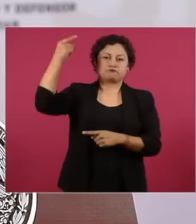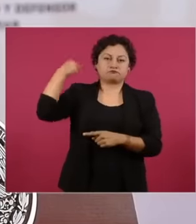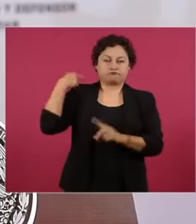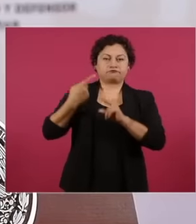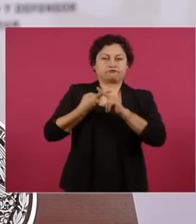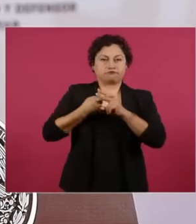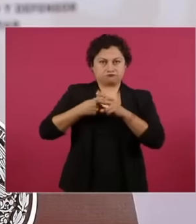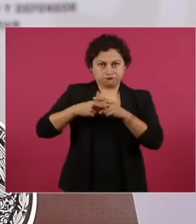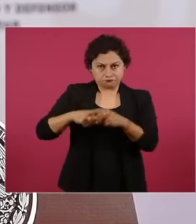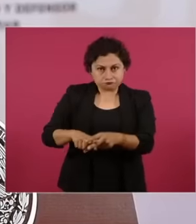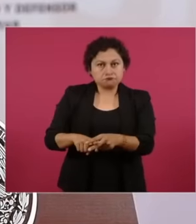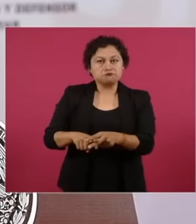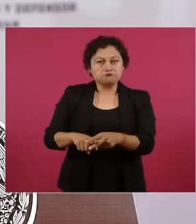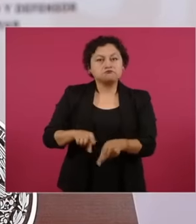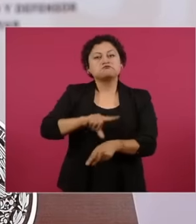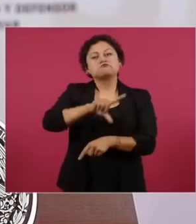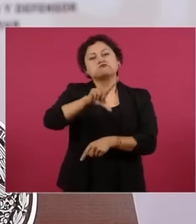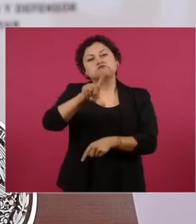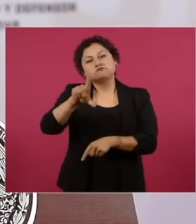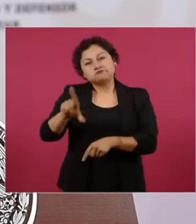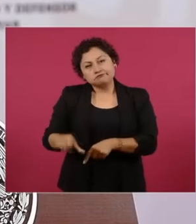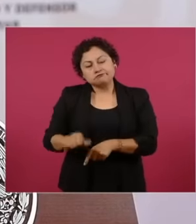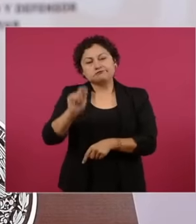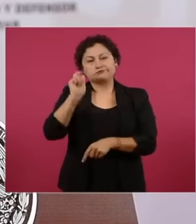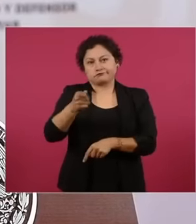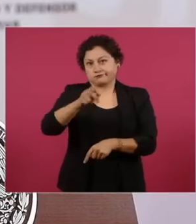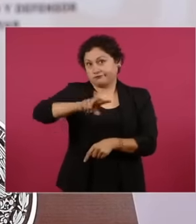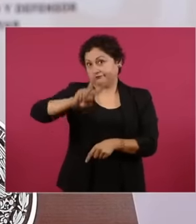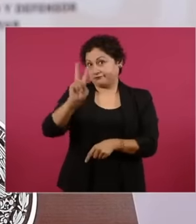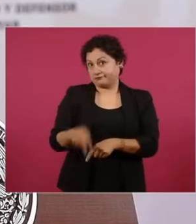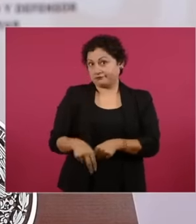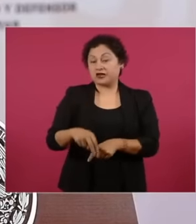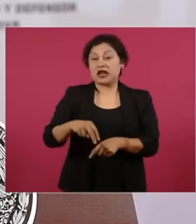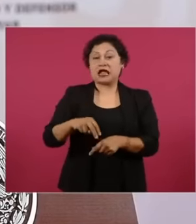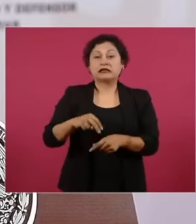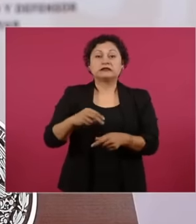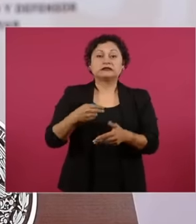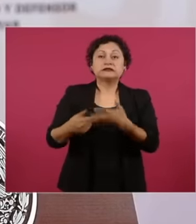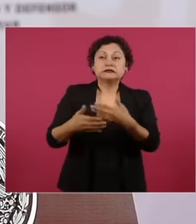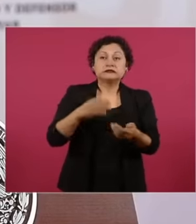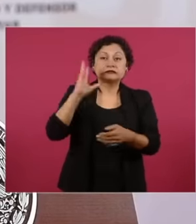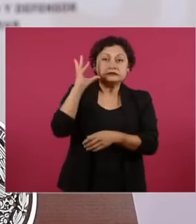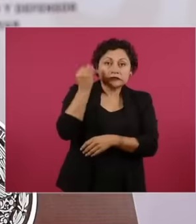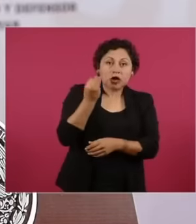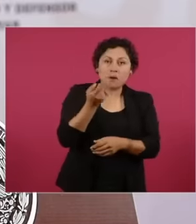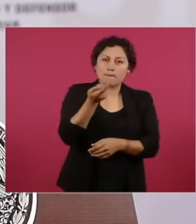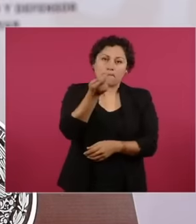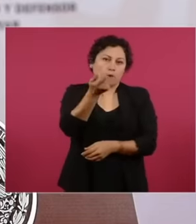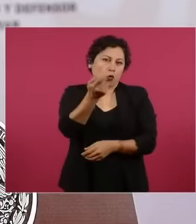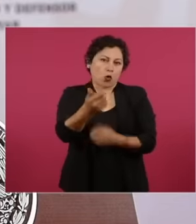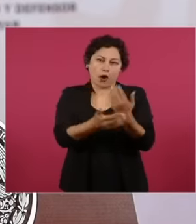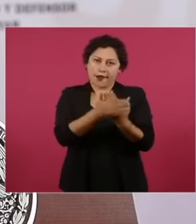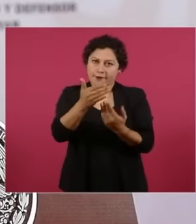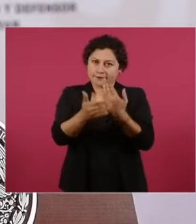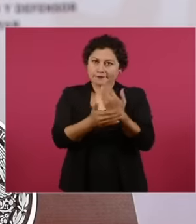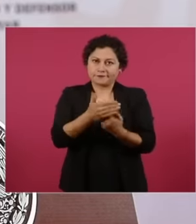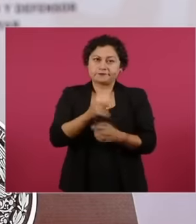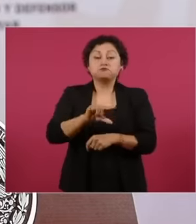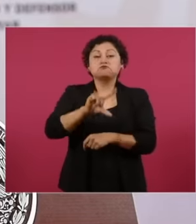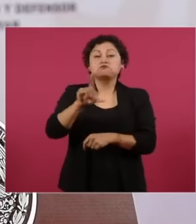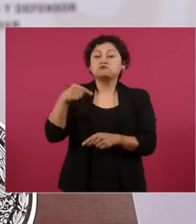construction with low technology, new construction techniques were introduced